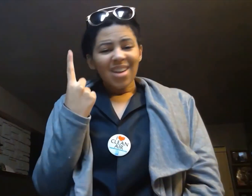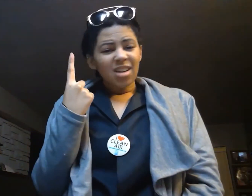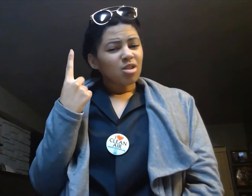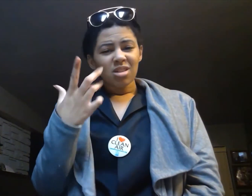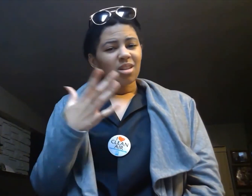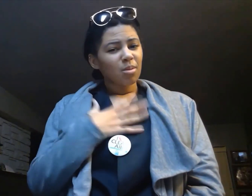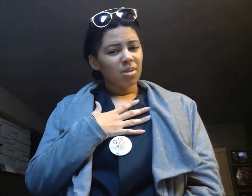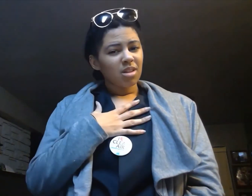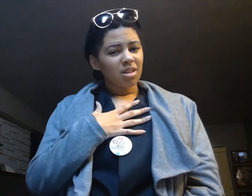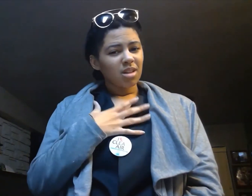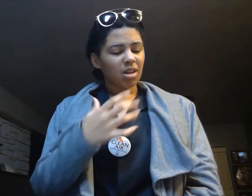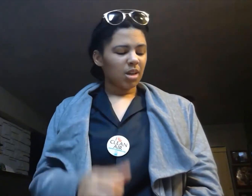you can't understand me.